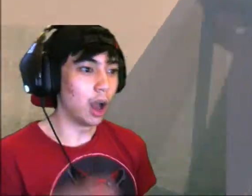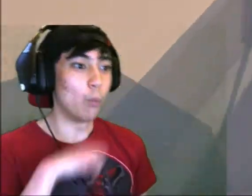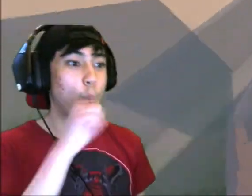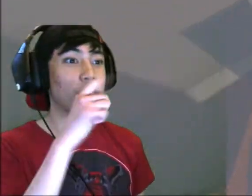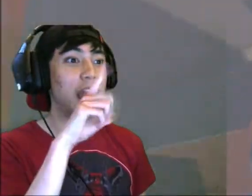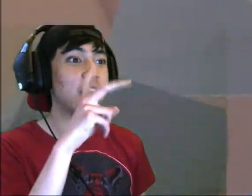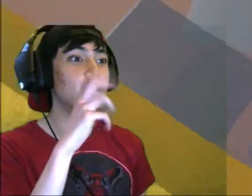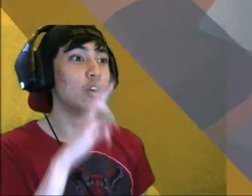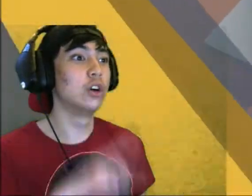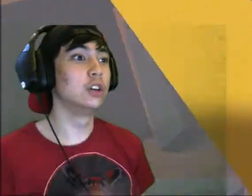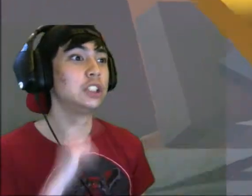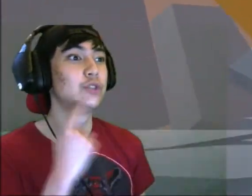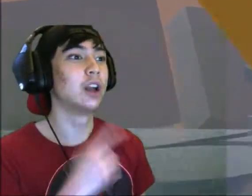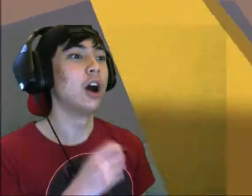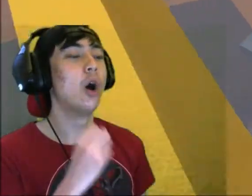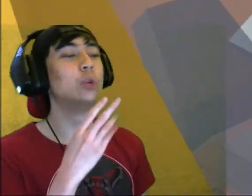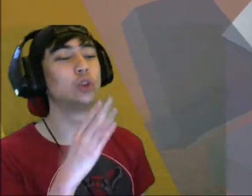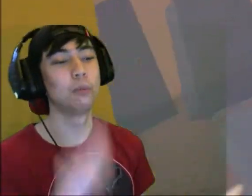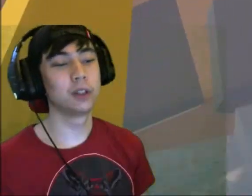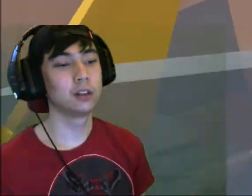I broke the lever! Seriously - - Oh, it opened